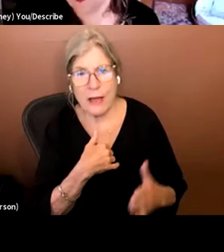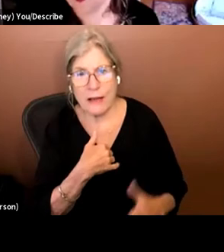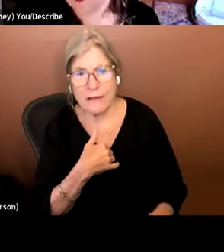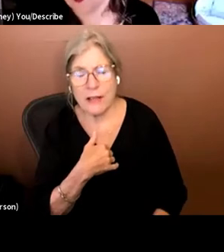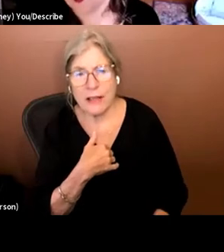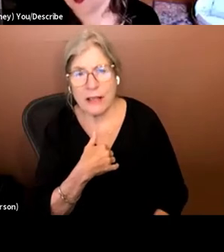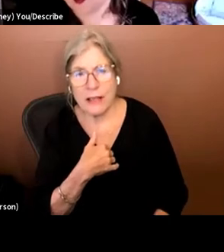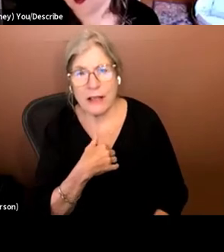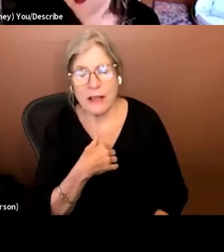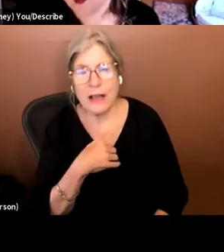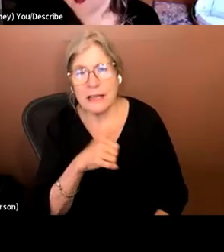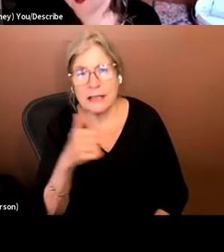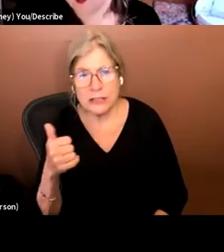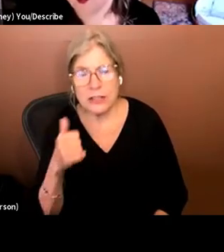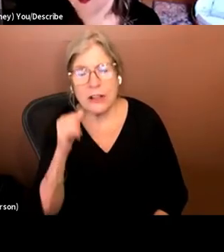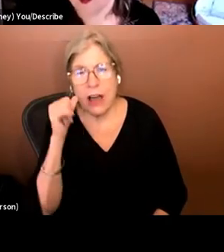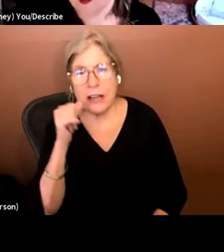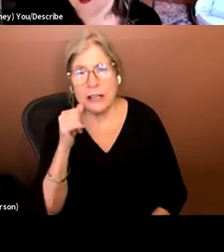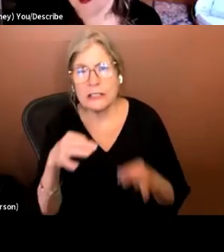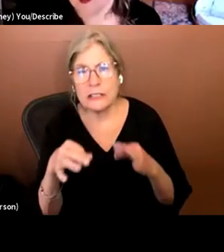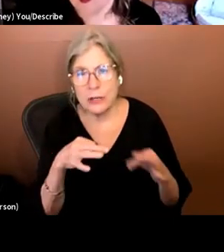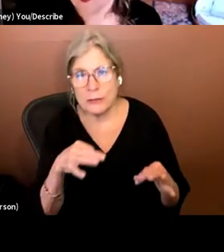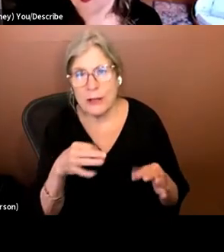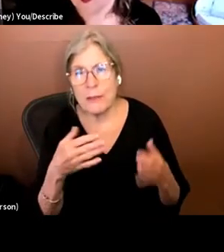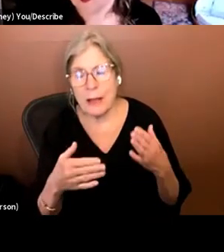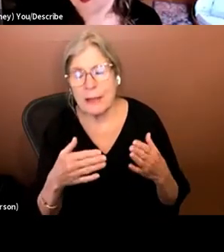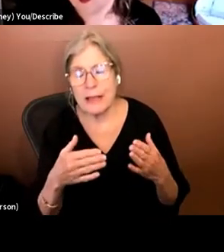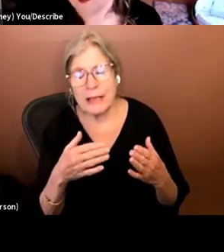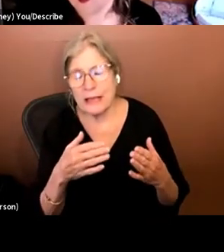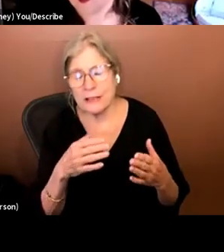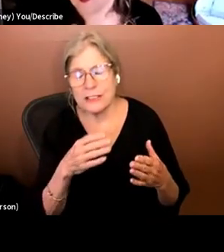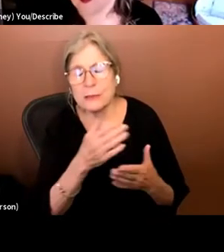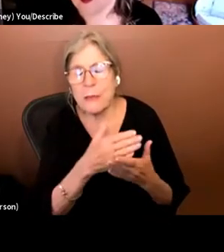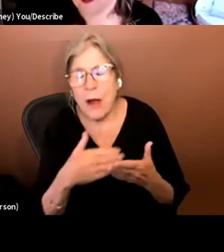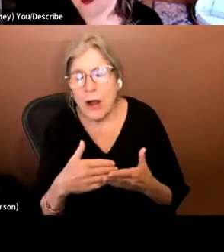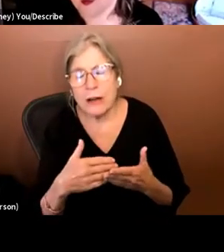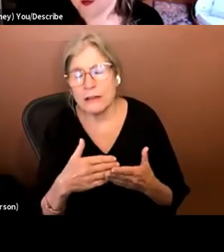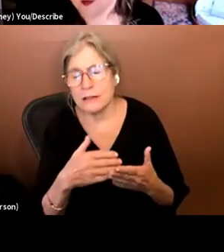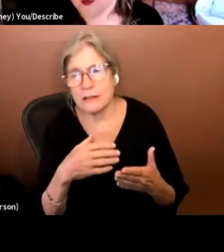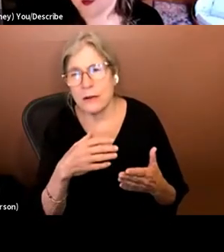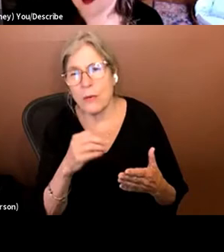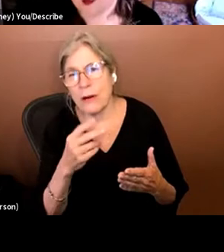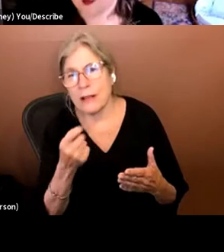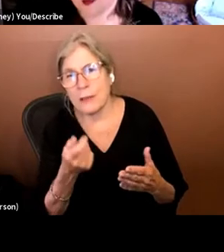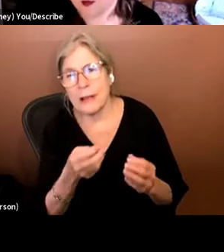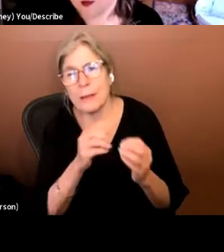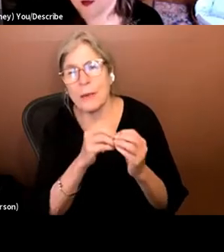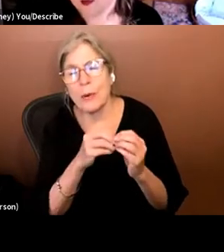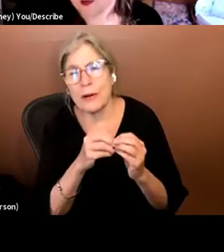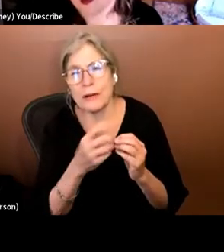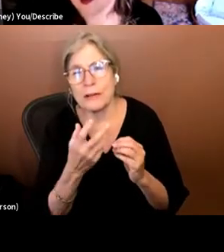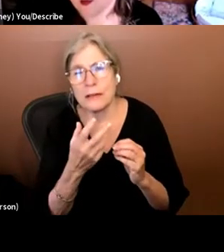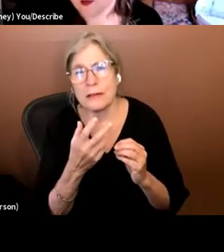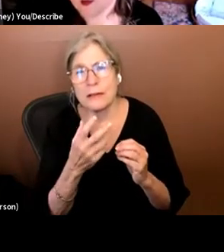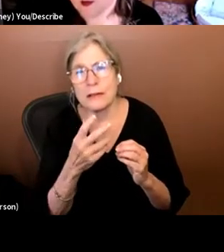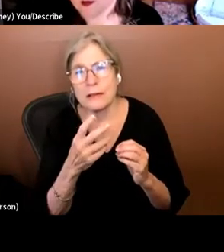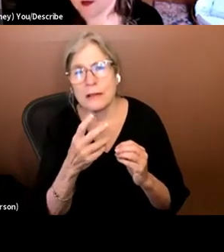additional audio description that might be fragments or might be a little more literary or sort of artistic or